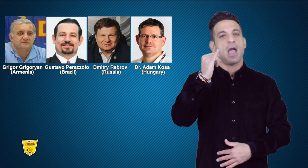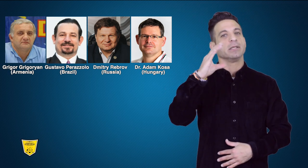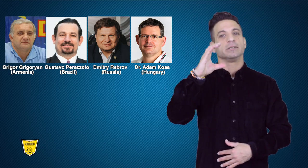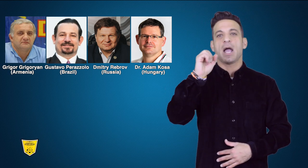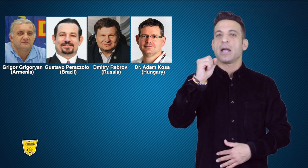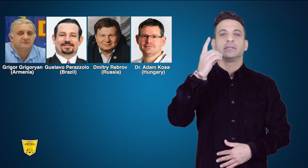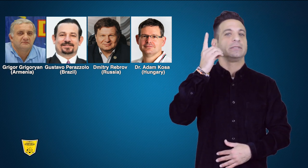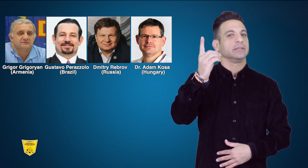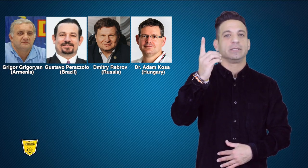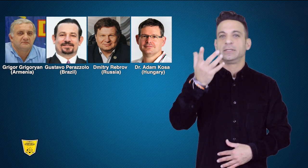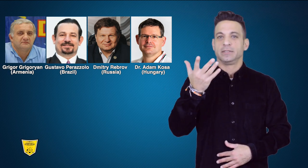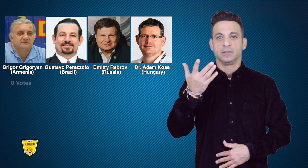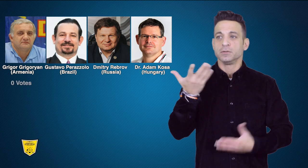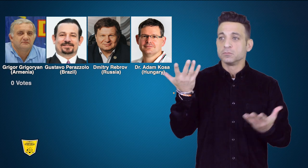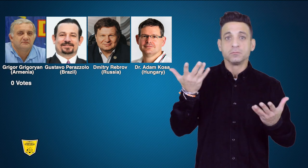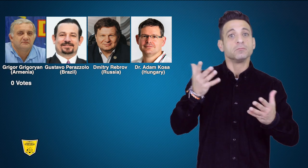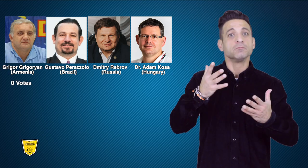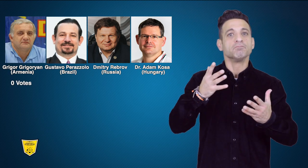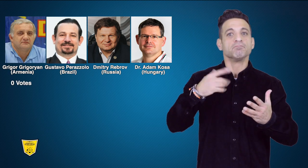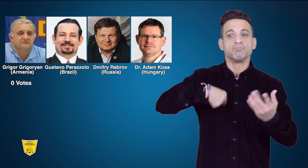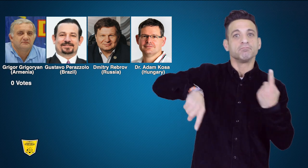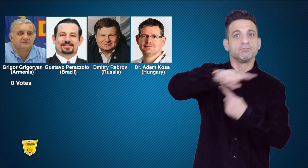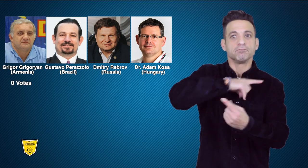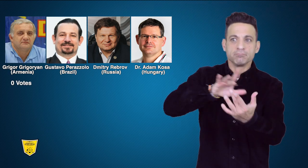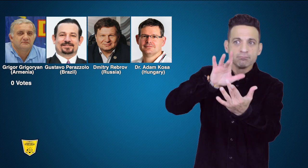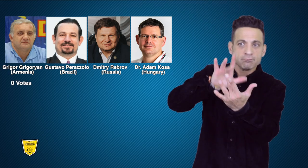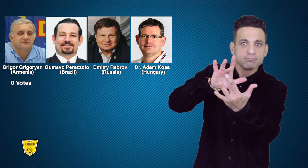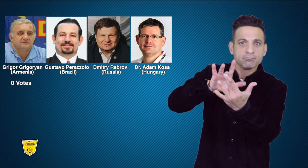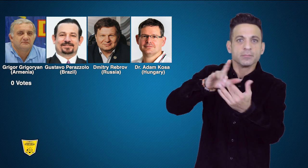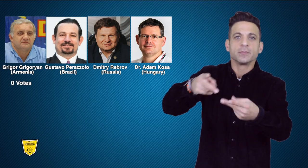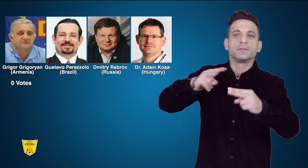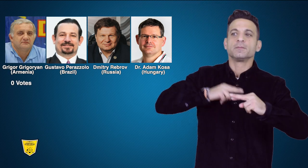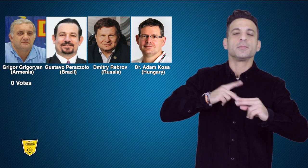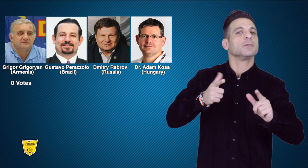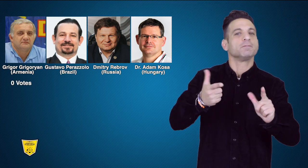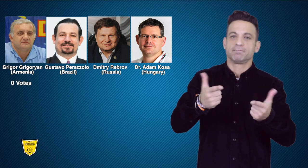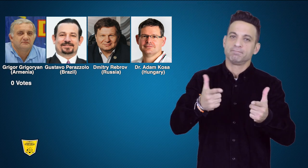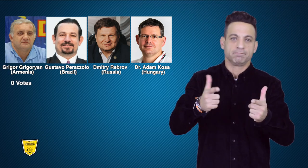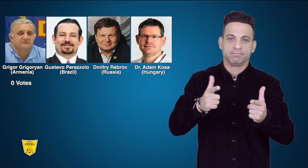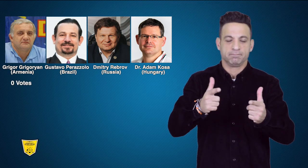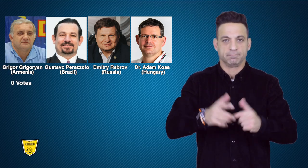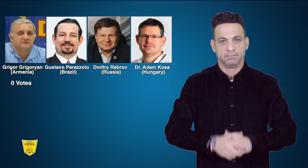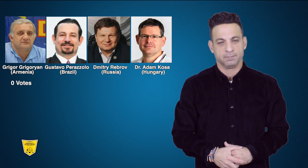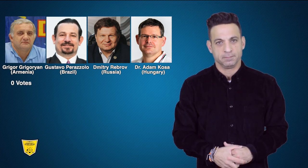SportsDeaf tried reaching out however we received no response.